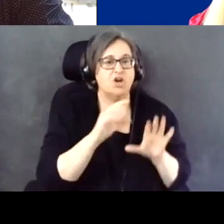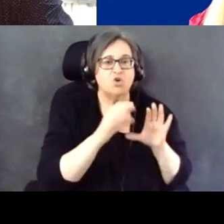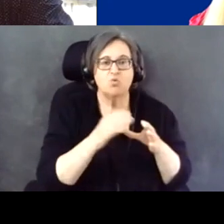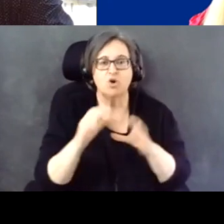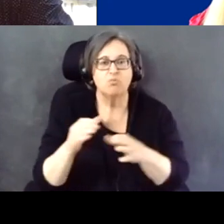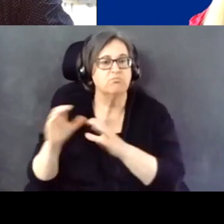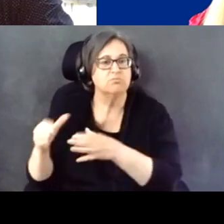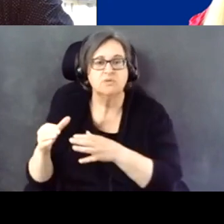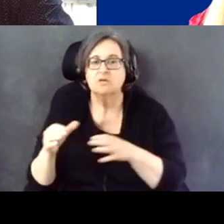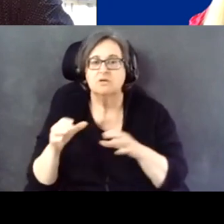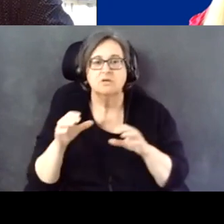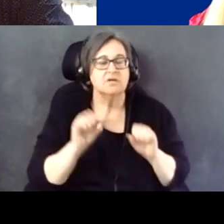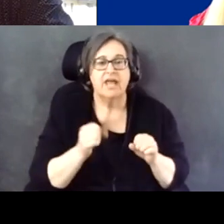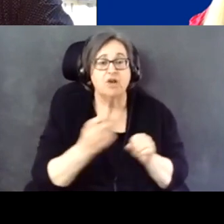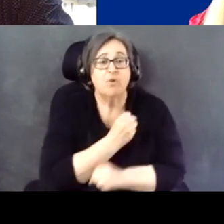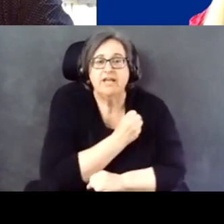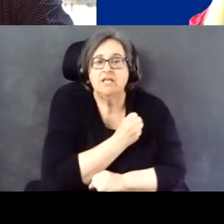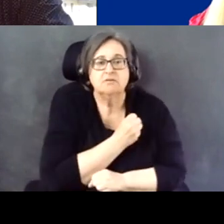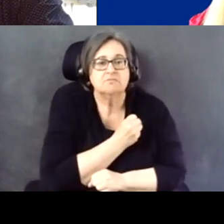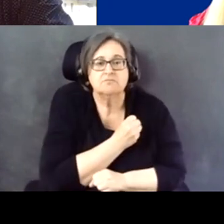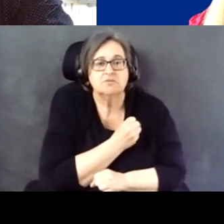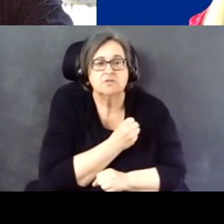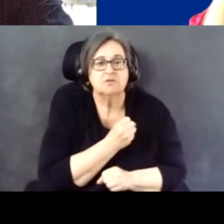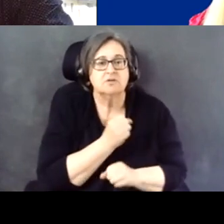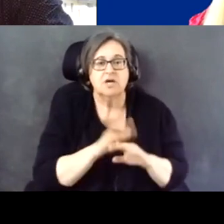can win on a political battle.